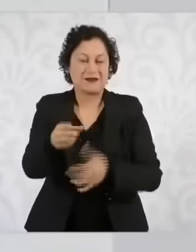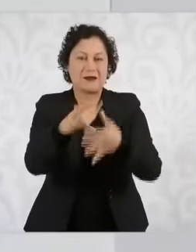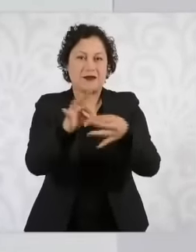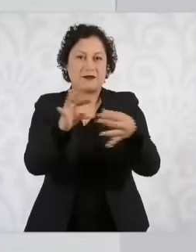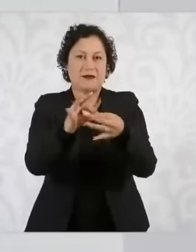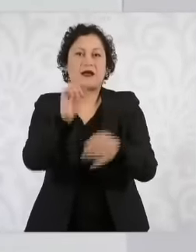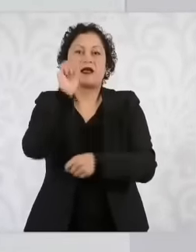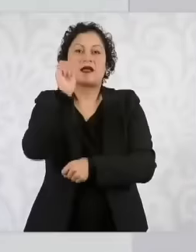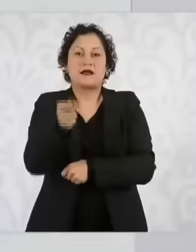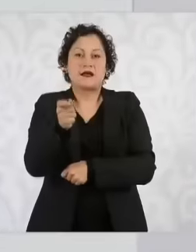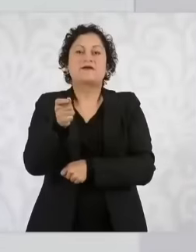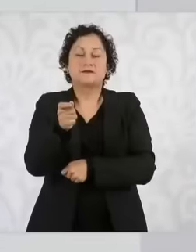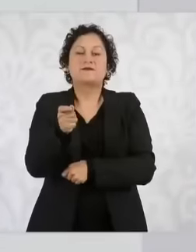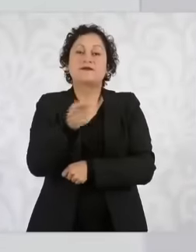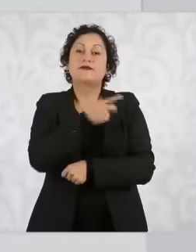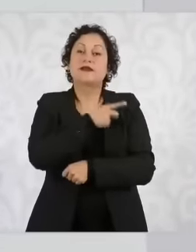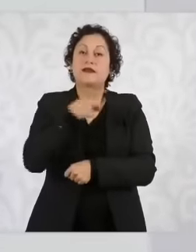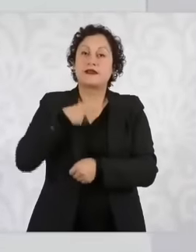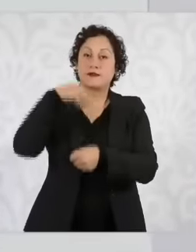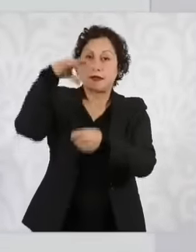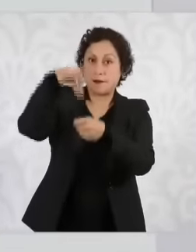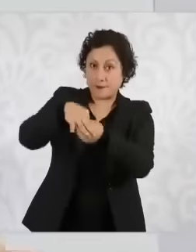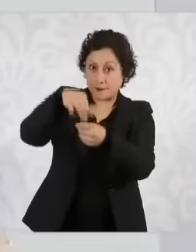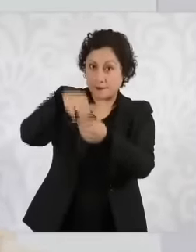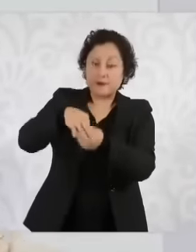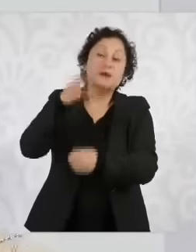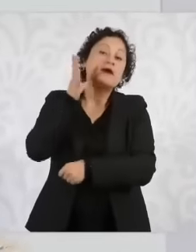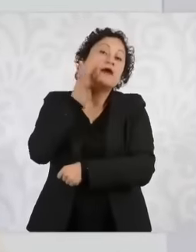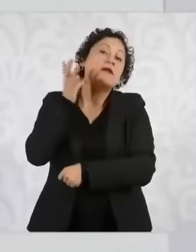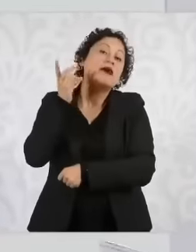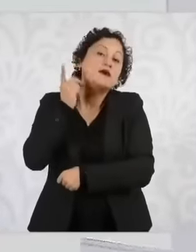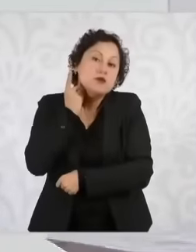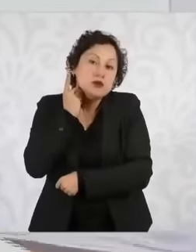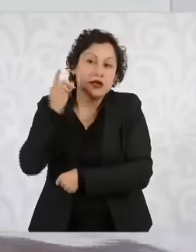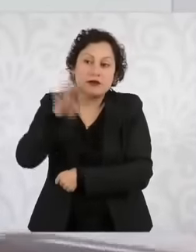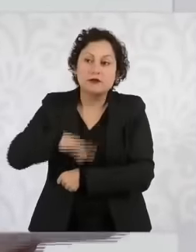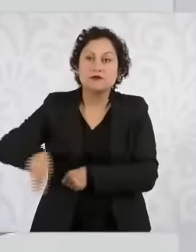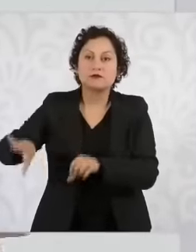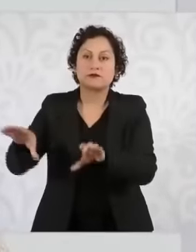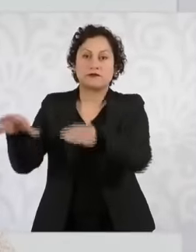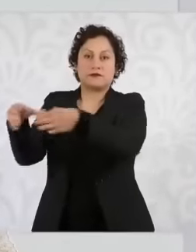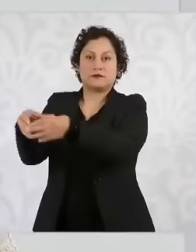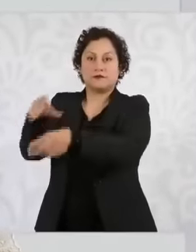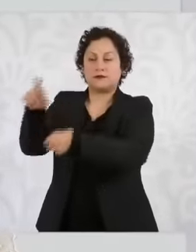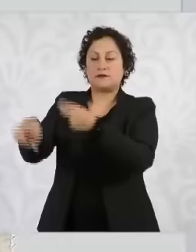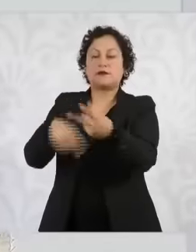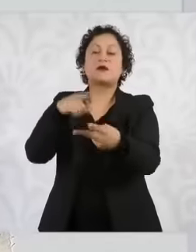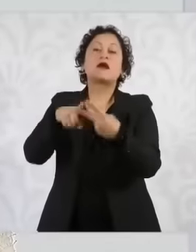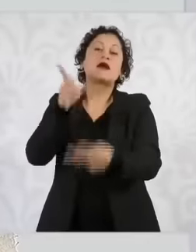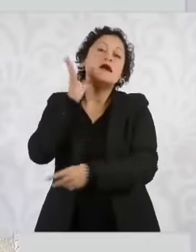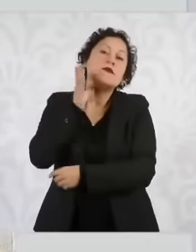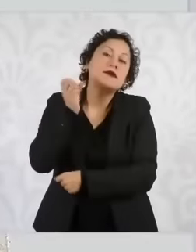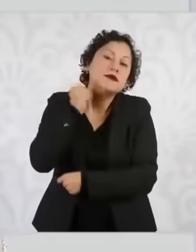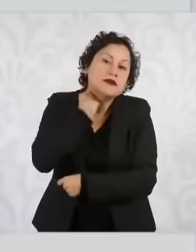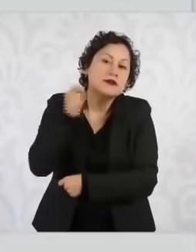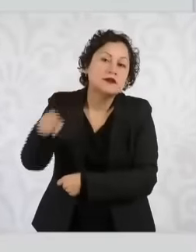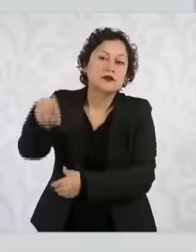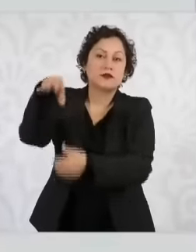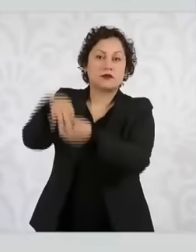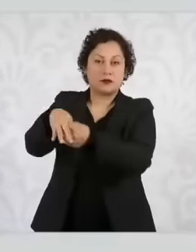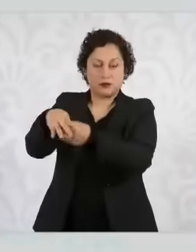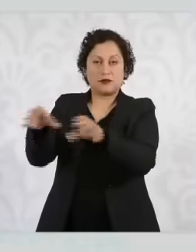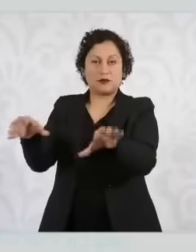two-thirds of the chamber of deputies, two-thirds of the chamber of senators,